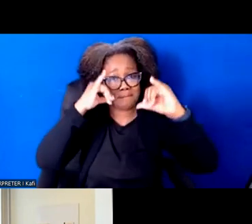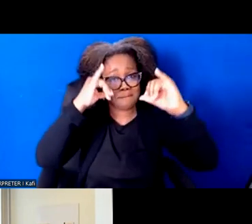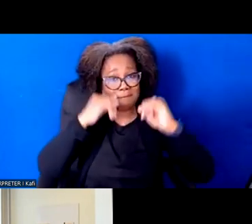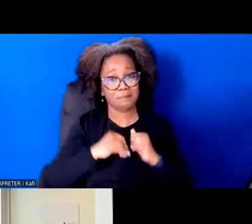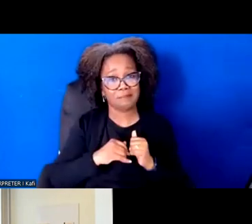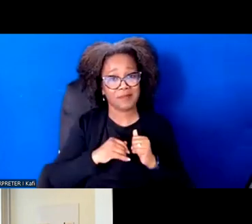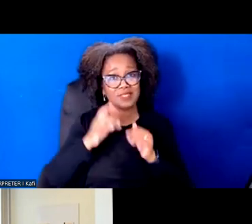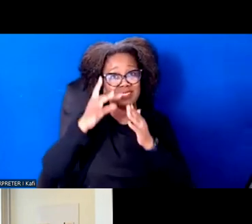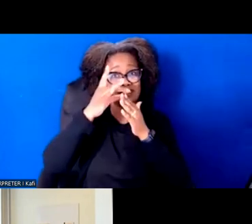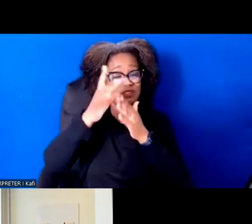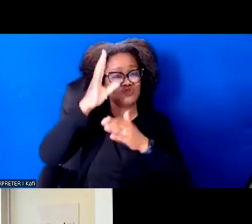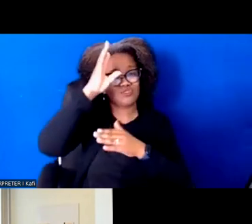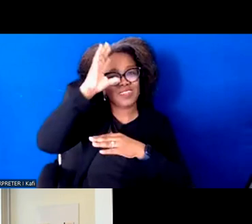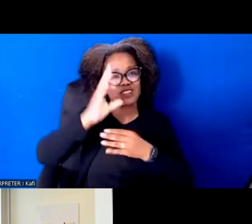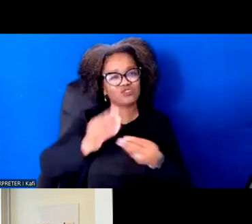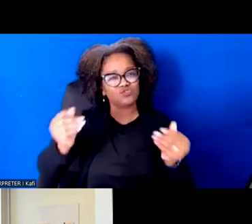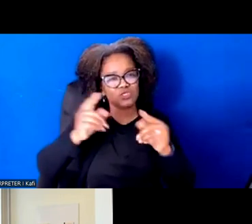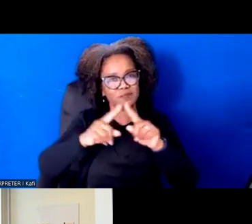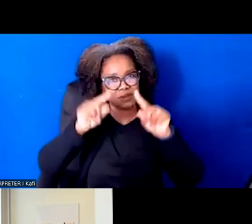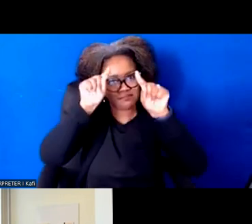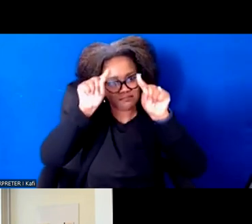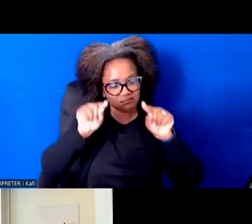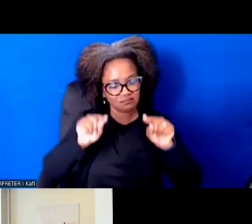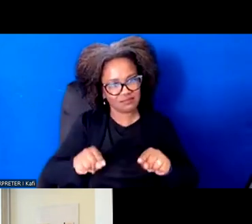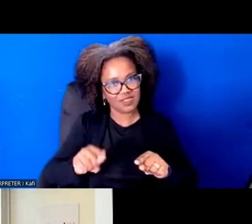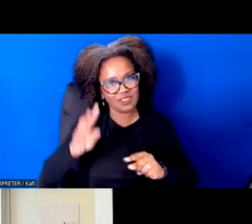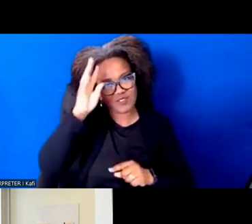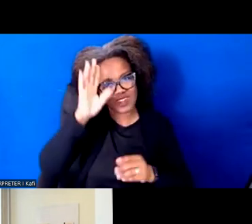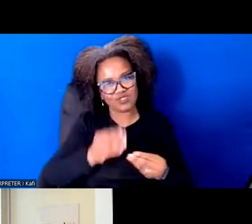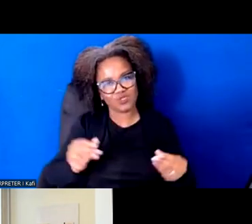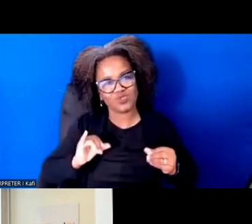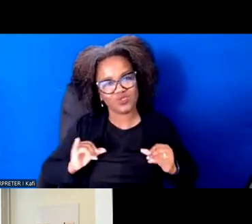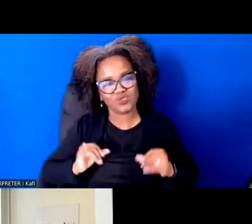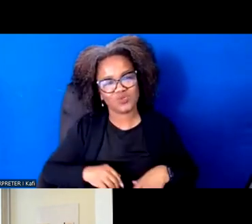And so we do that through our networks that are focused and have, you know, partner with